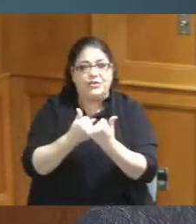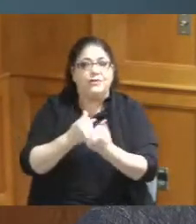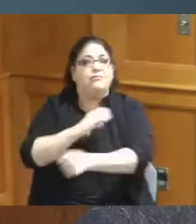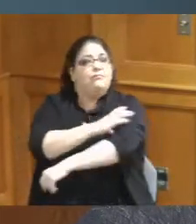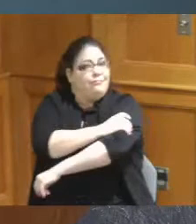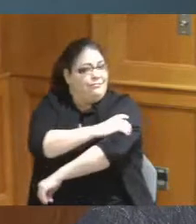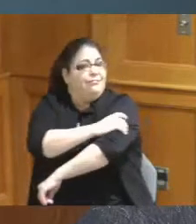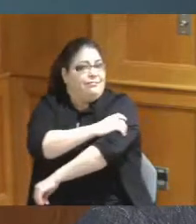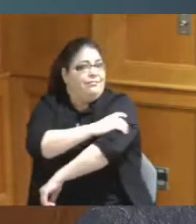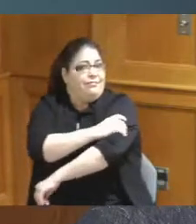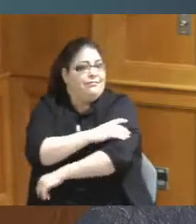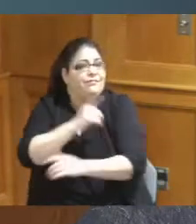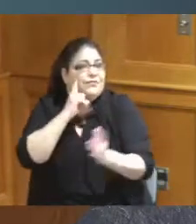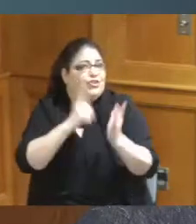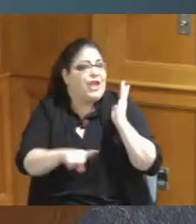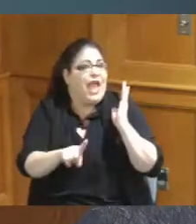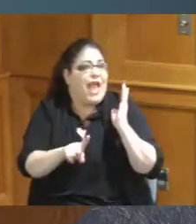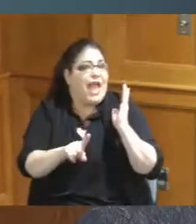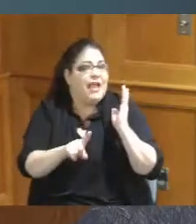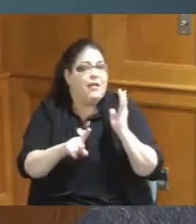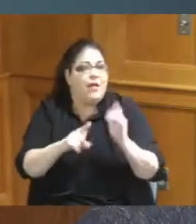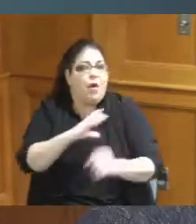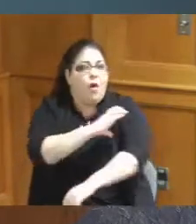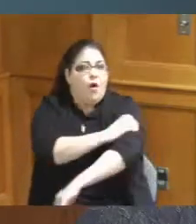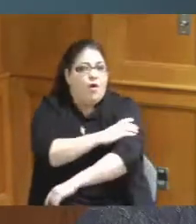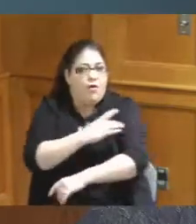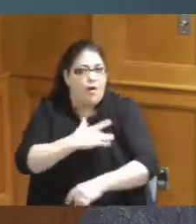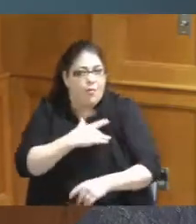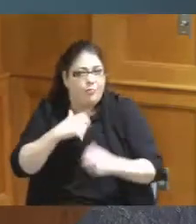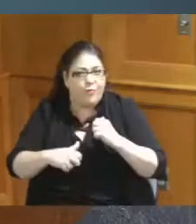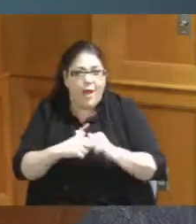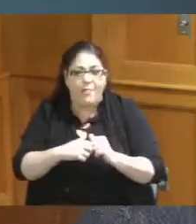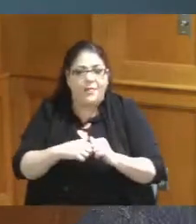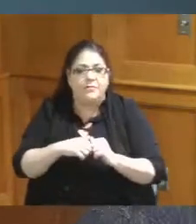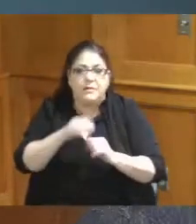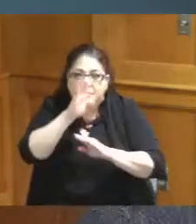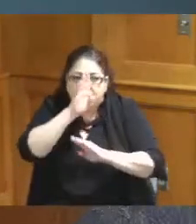the heart disease is the silent killer so all of those Health components of the bus